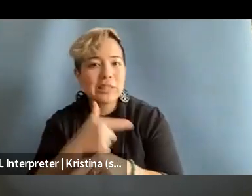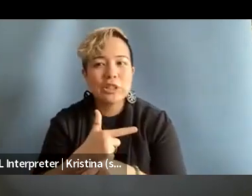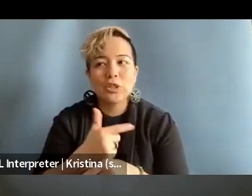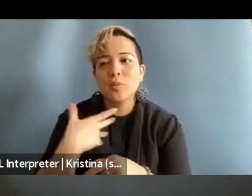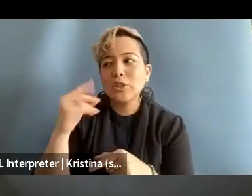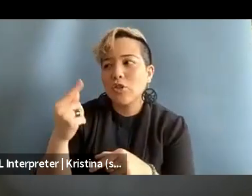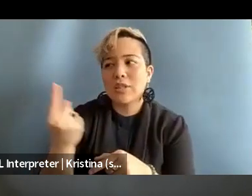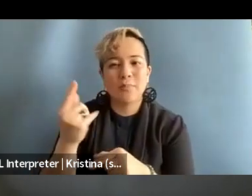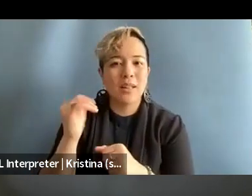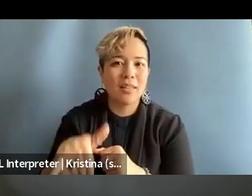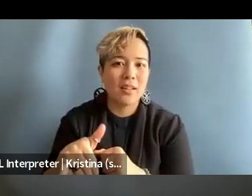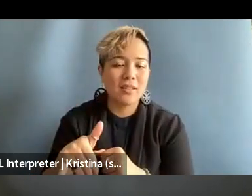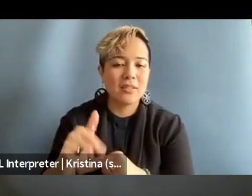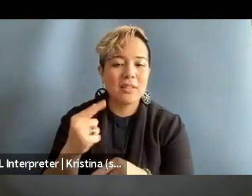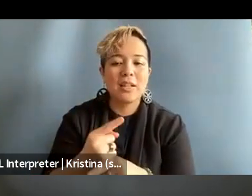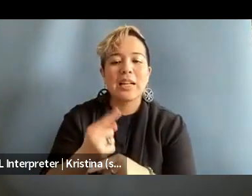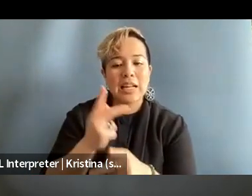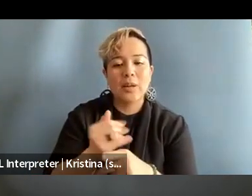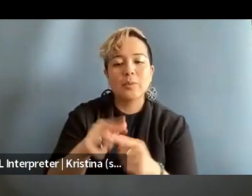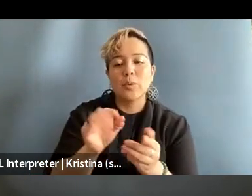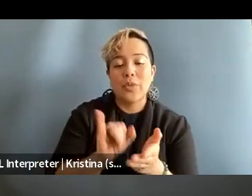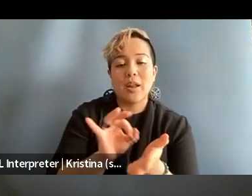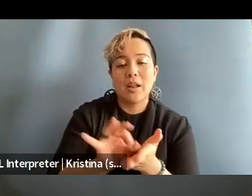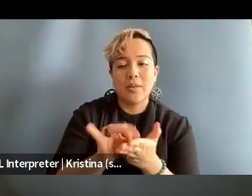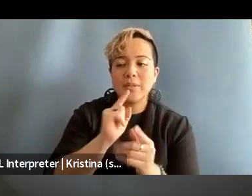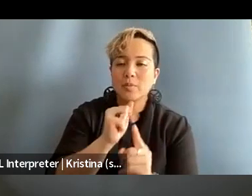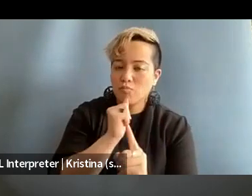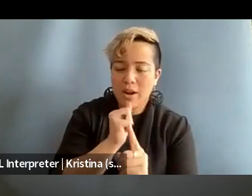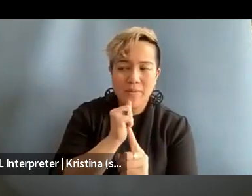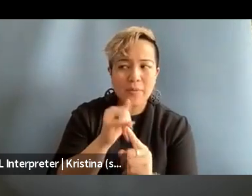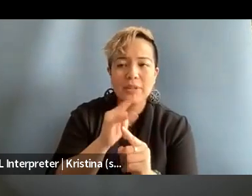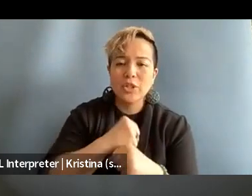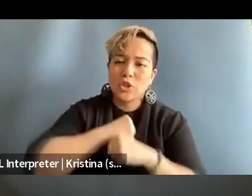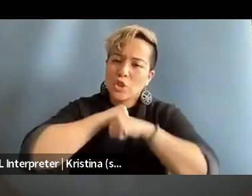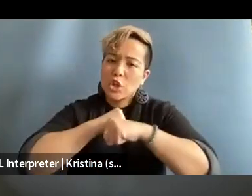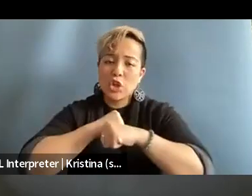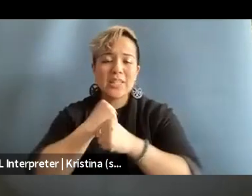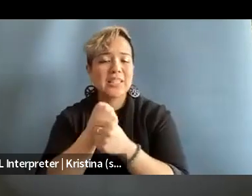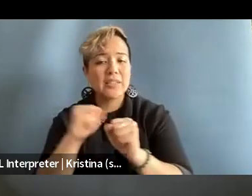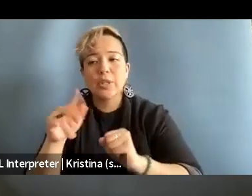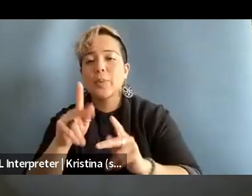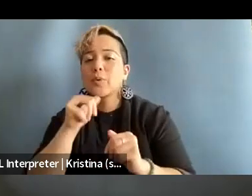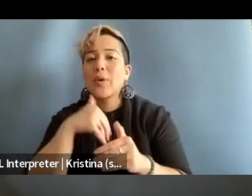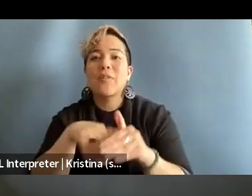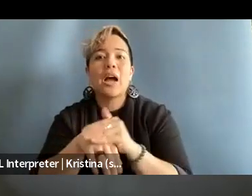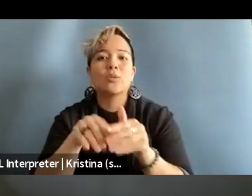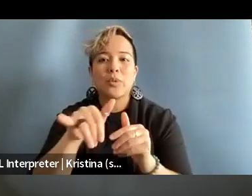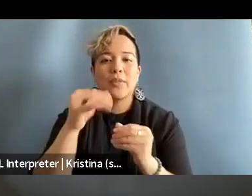or something like that and keep it to an account that is private, that is secure and safe so that people don't have access to the information.